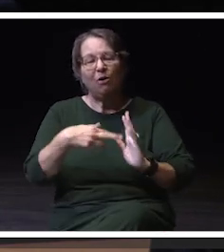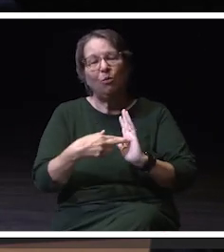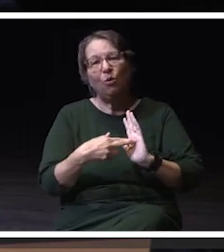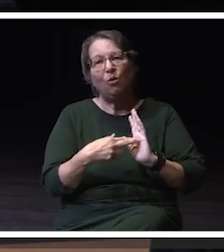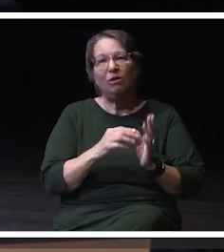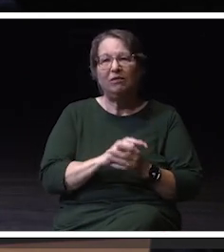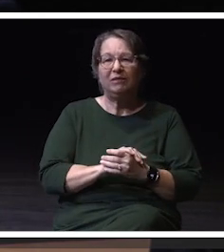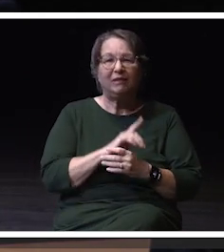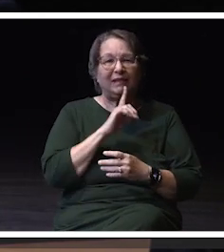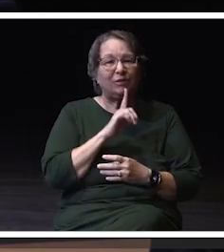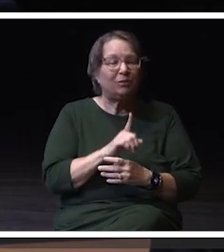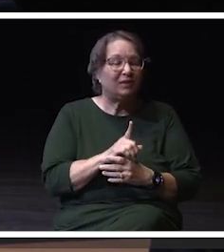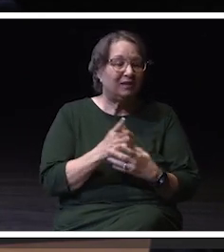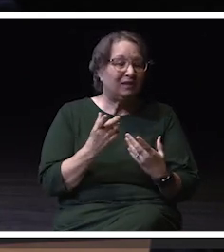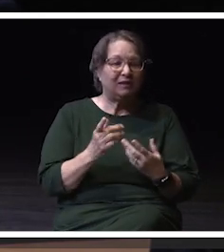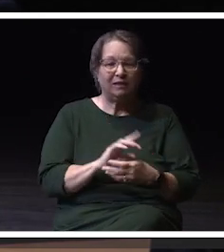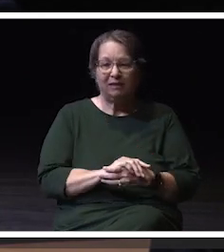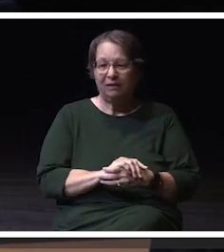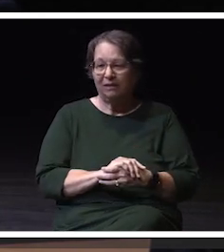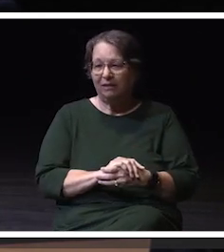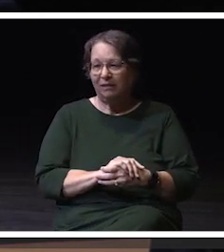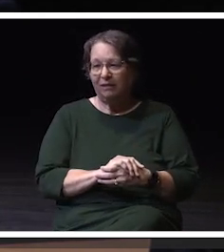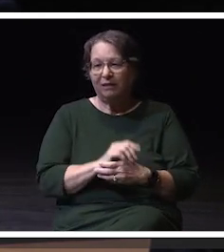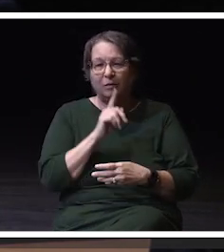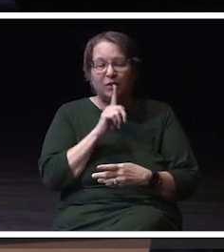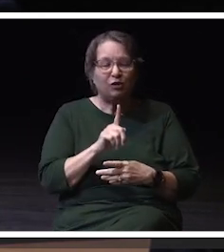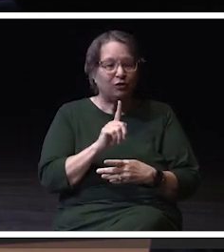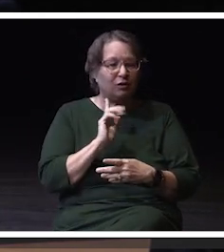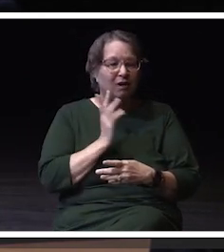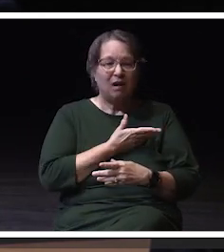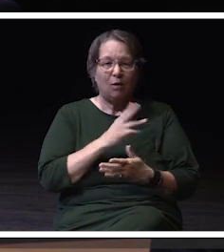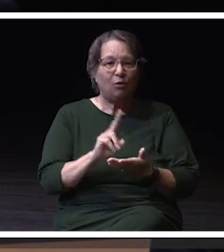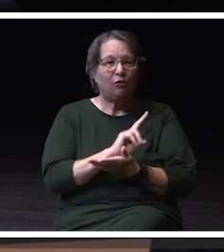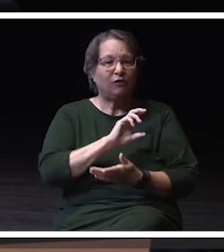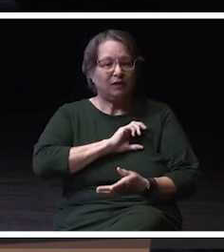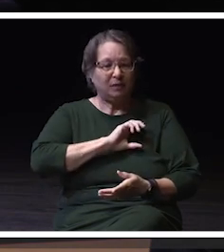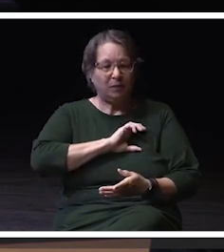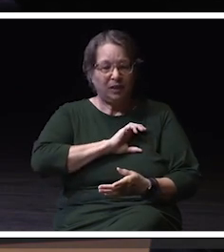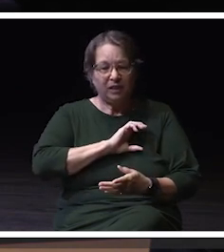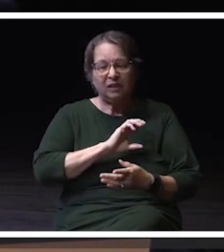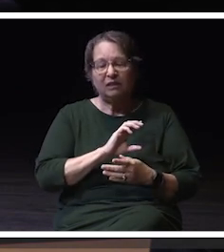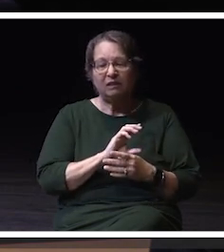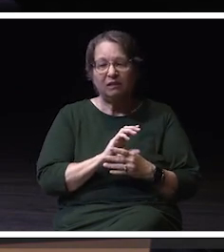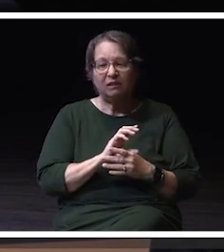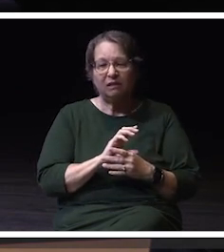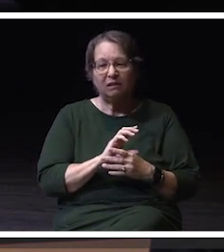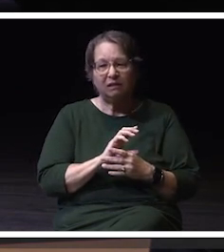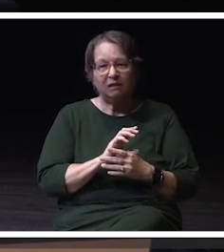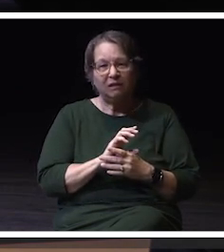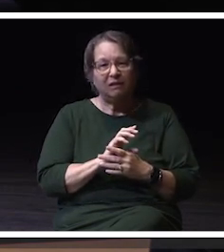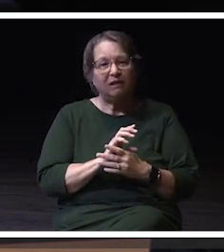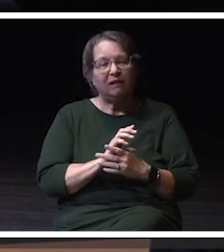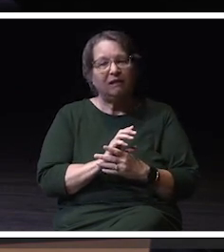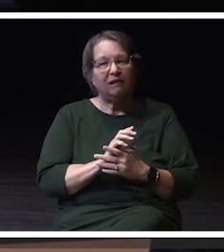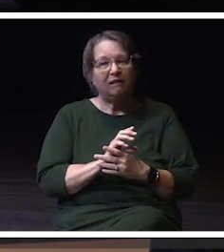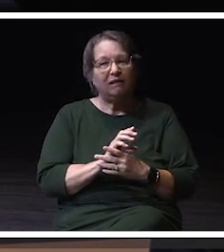that the - our University Police are, meeting the needs and expectations